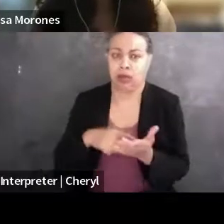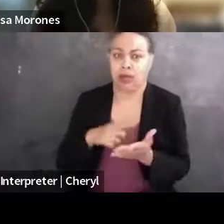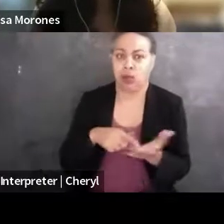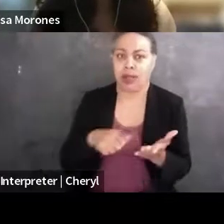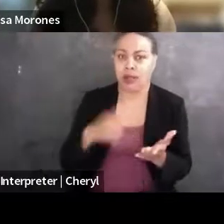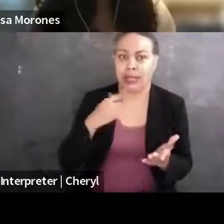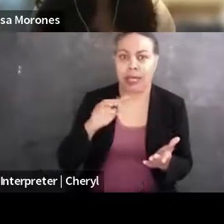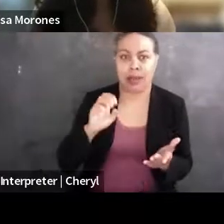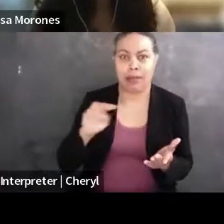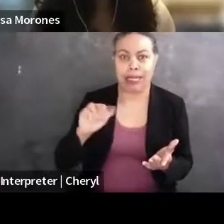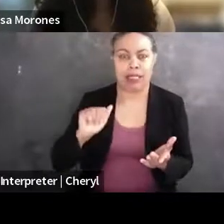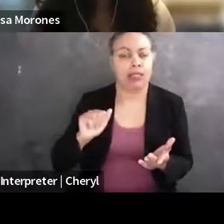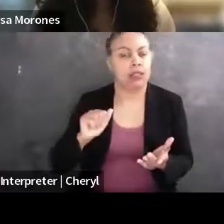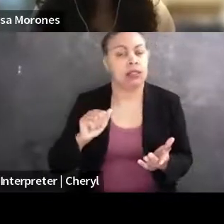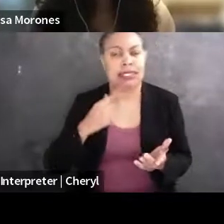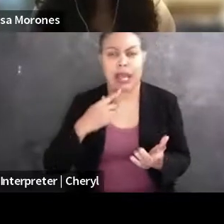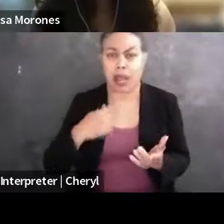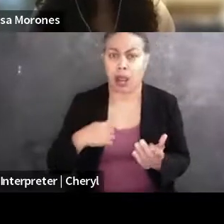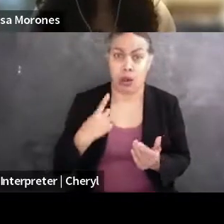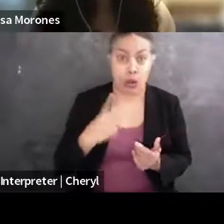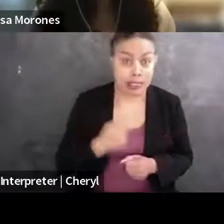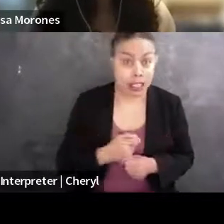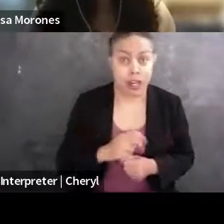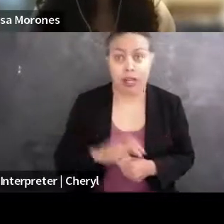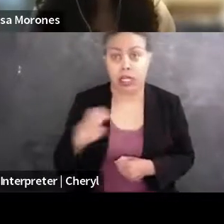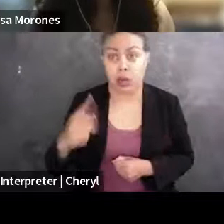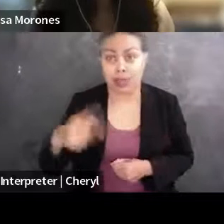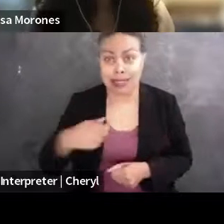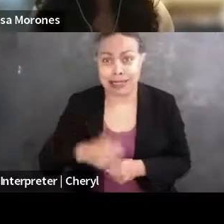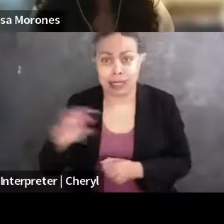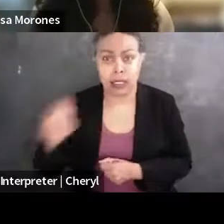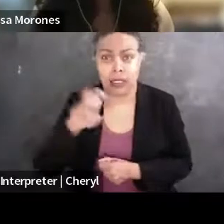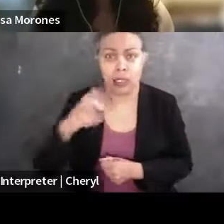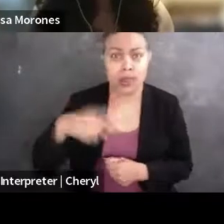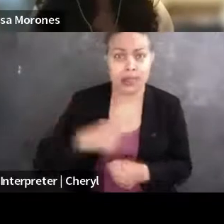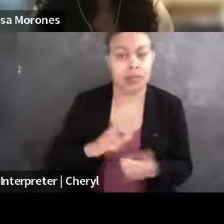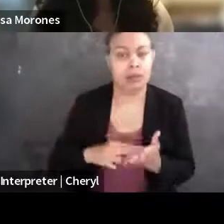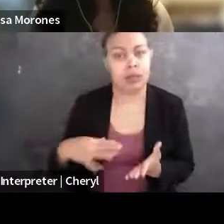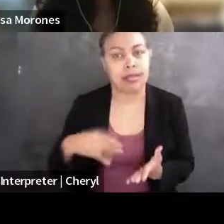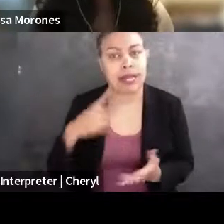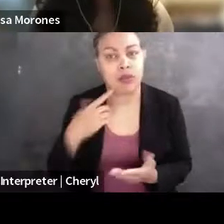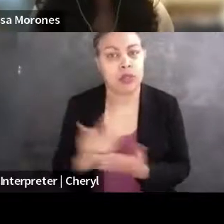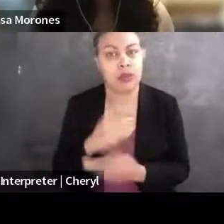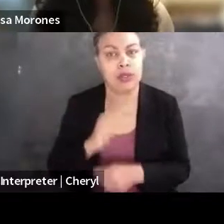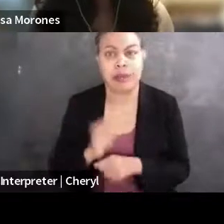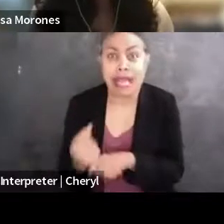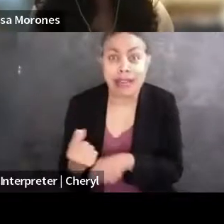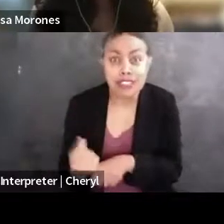you know, when you're doing two one-year fellowships or a couple one-year fellowships, you're applying for jobs every year, right? And that's, you know, independent